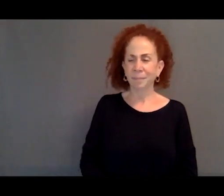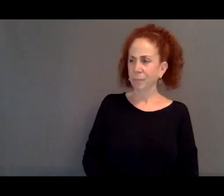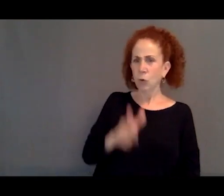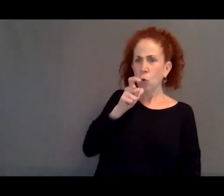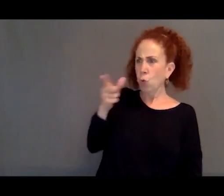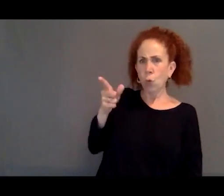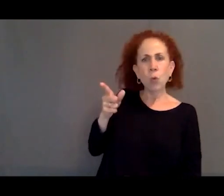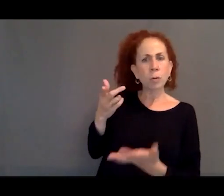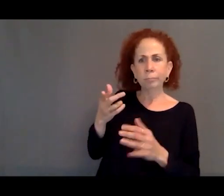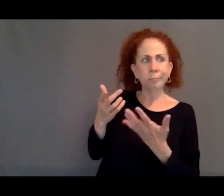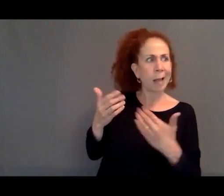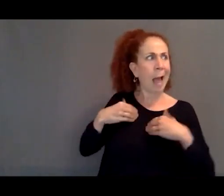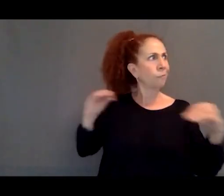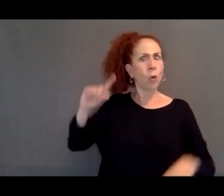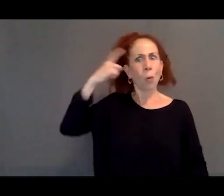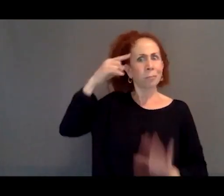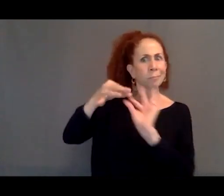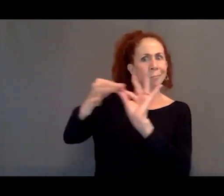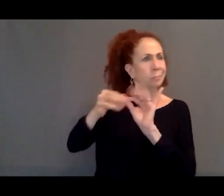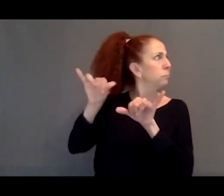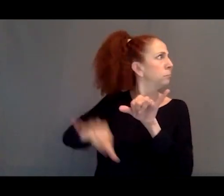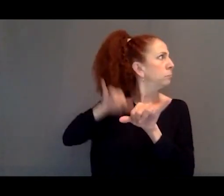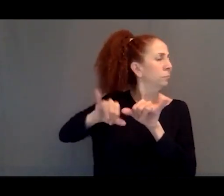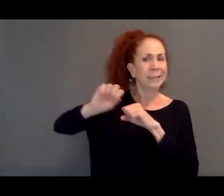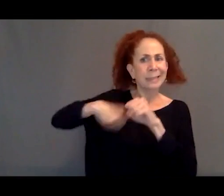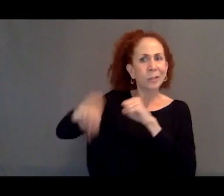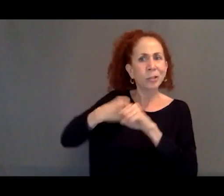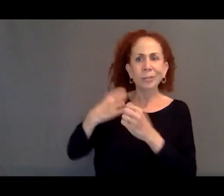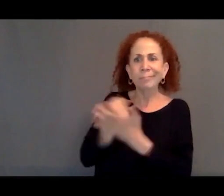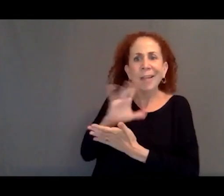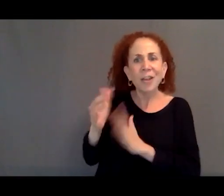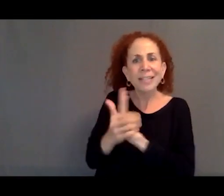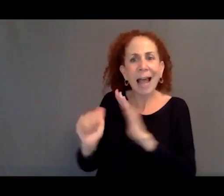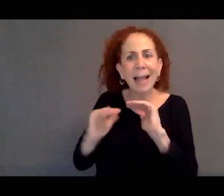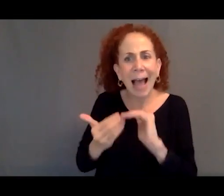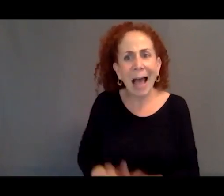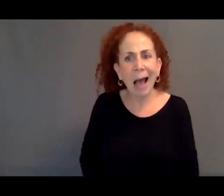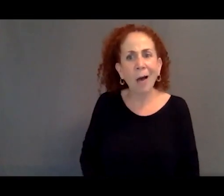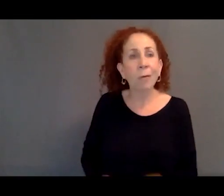in asylum who are stateless for months and even years on end? Long-term displacement can erode one's self-worth